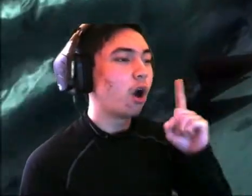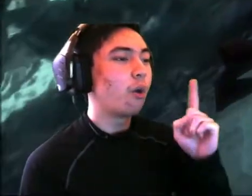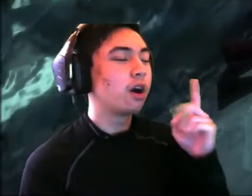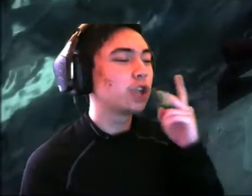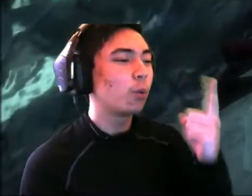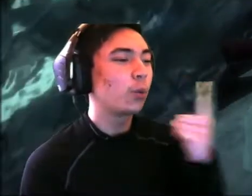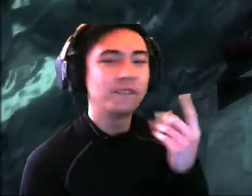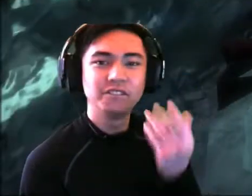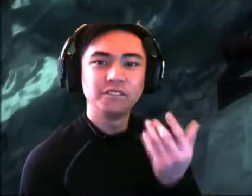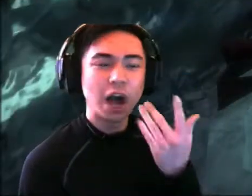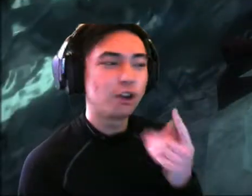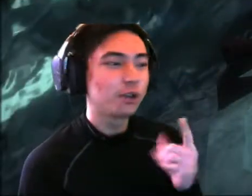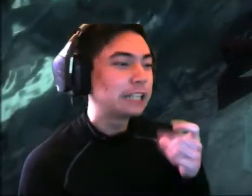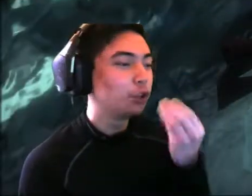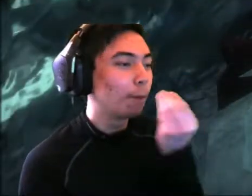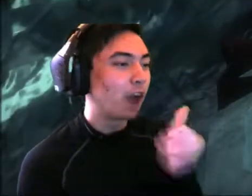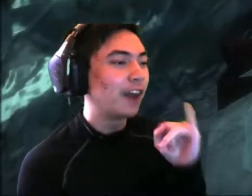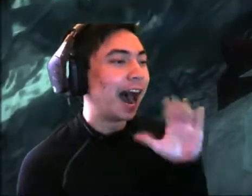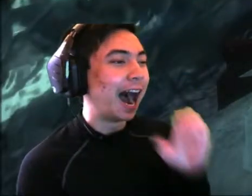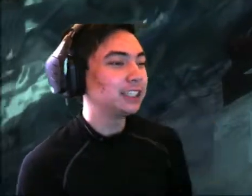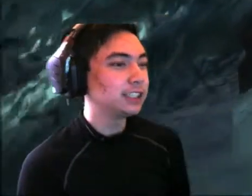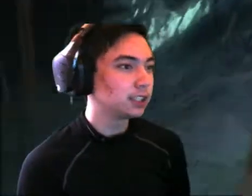Oh! I would need the fire power to melt the ice